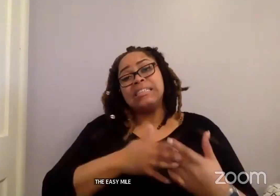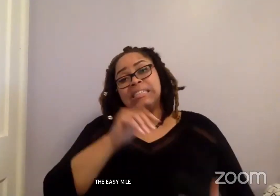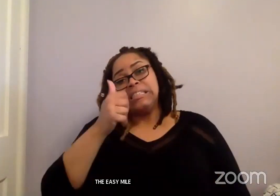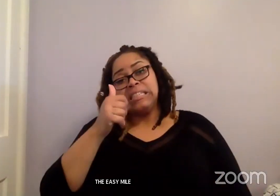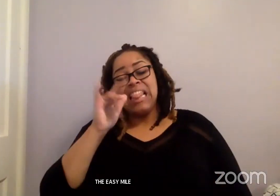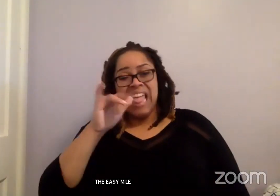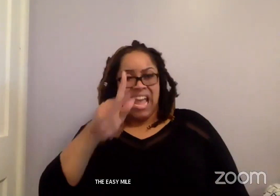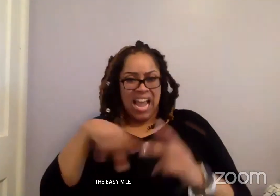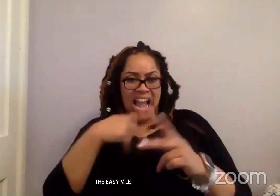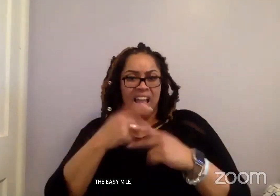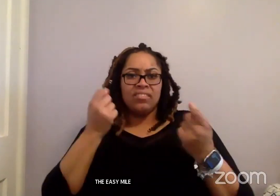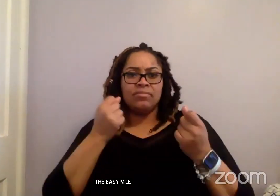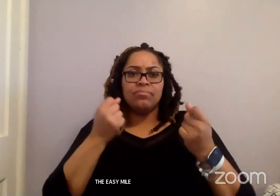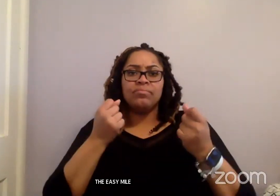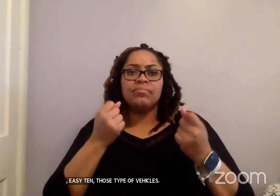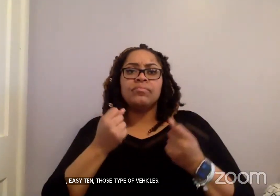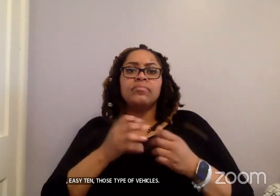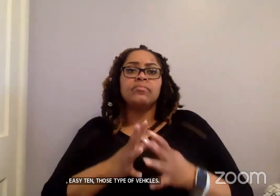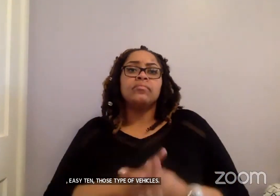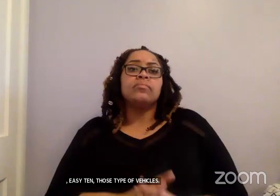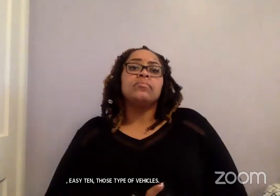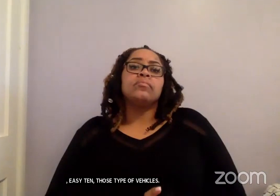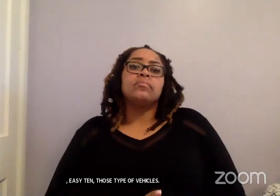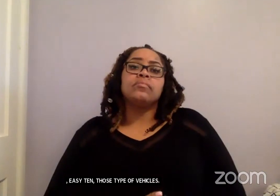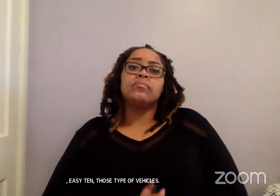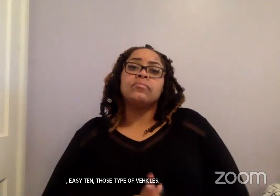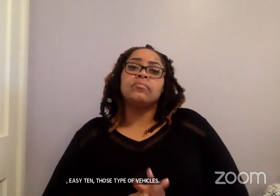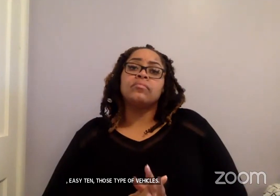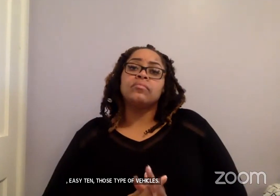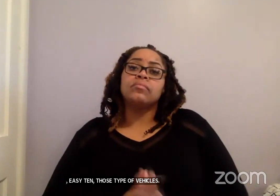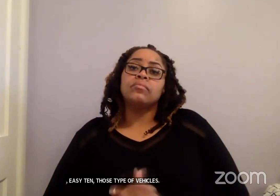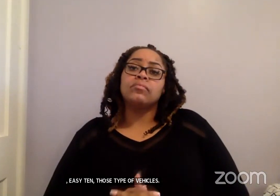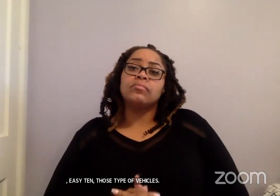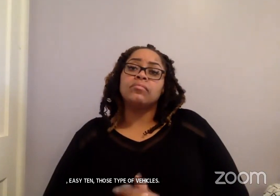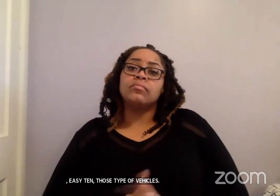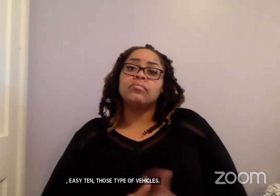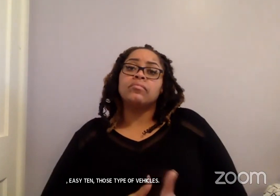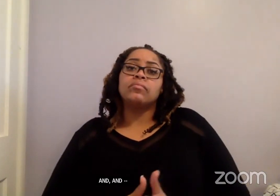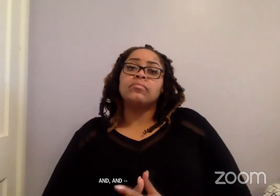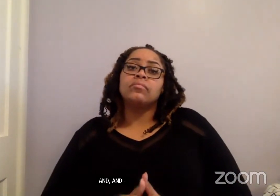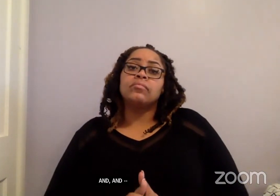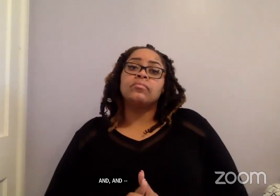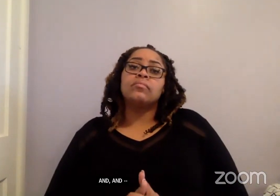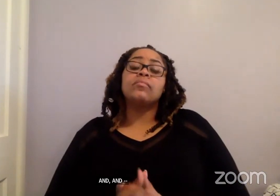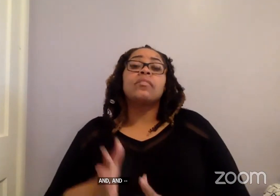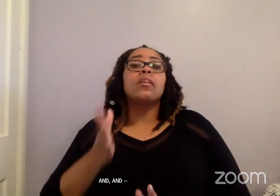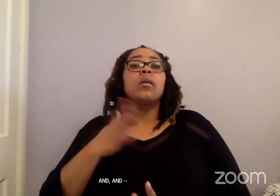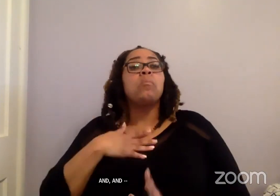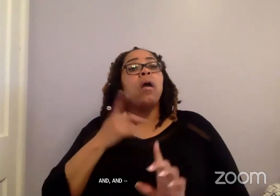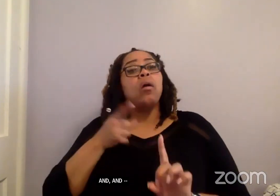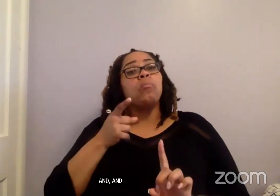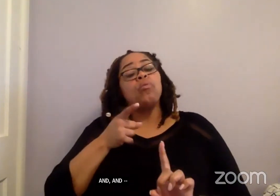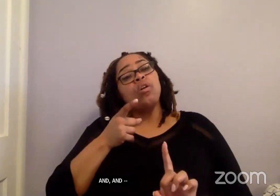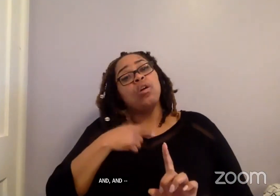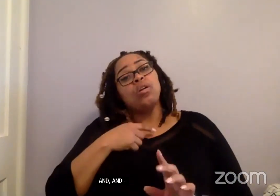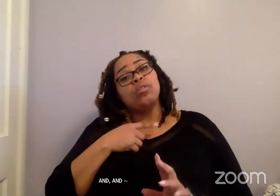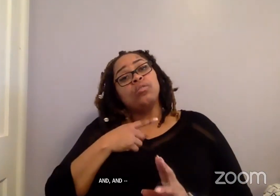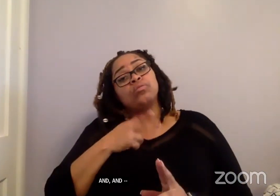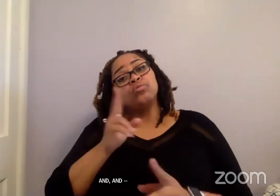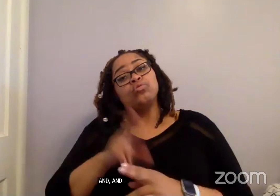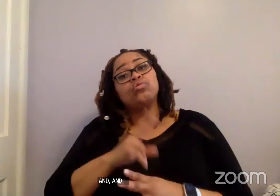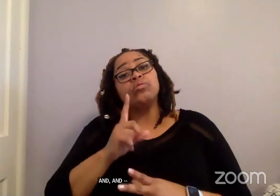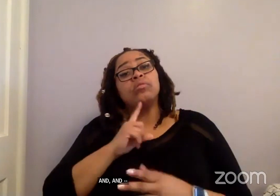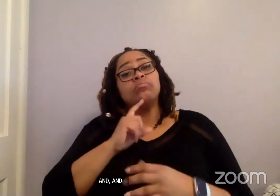of vehicles. And, and one of my points is with regard to use of securement devices,